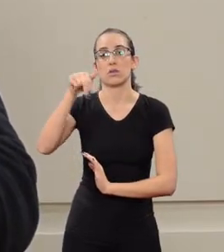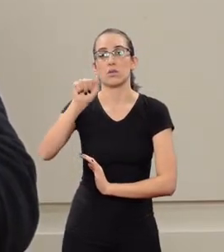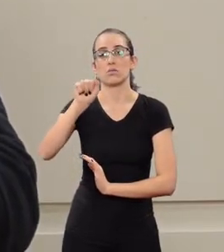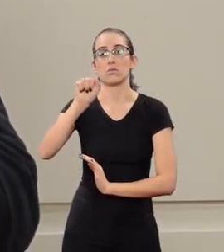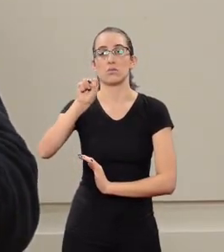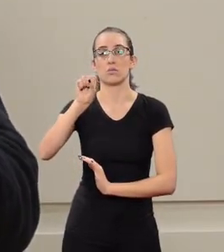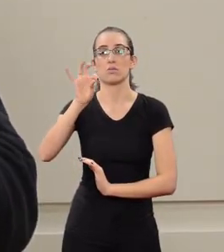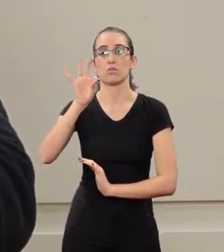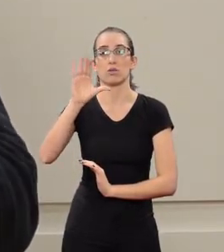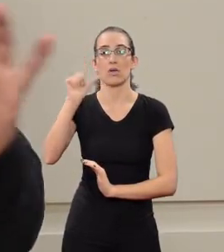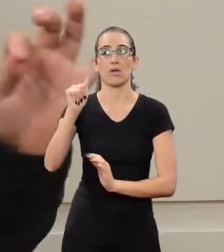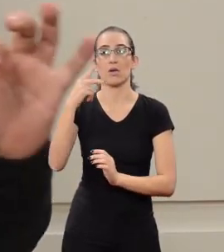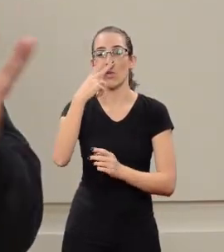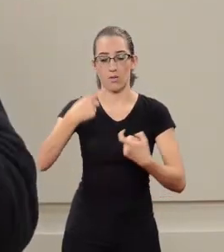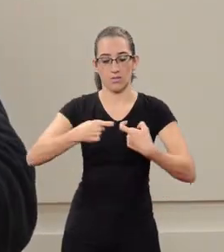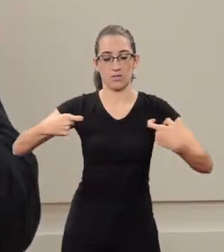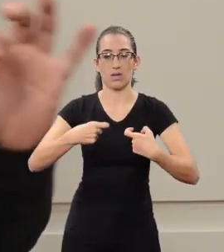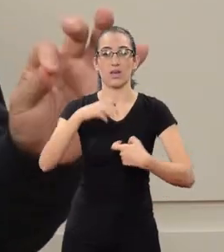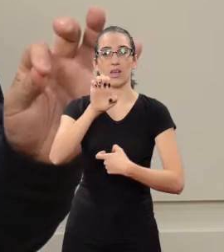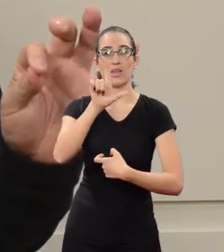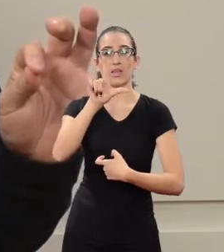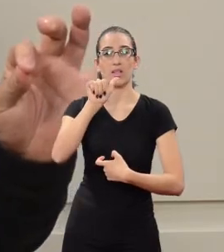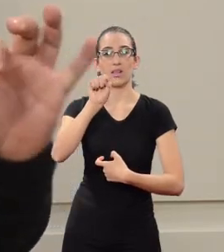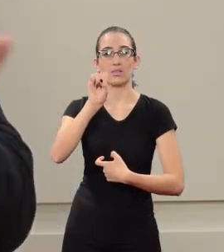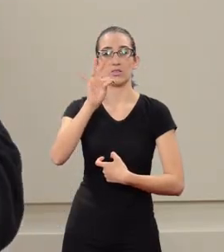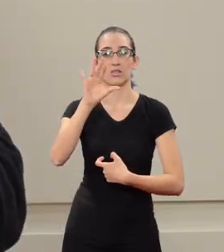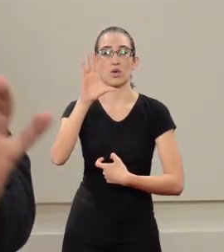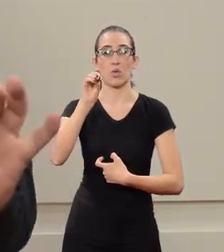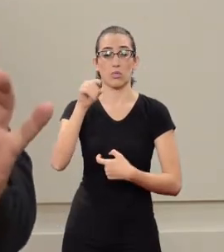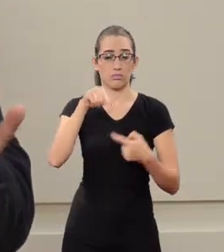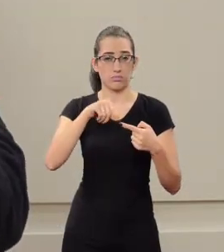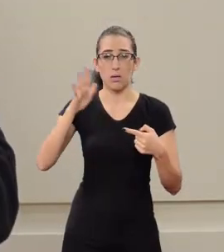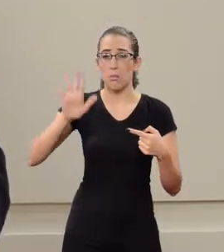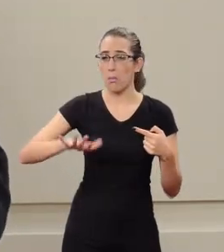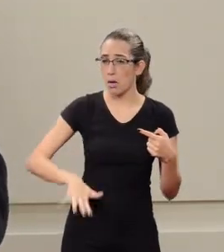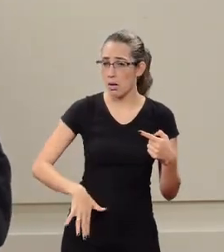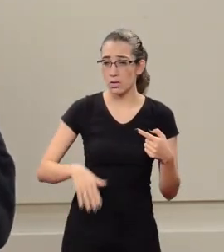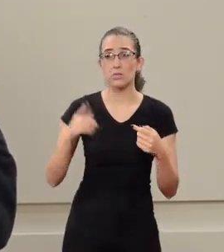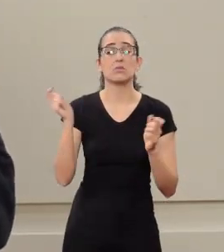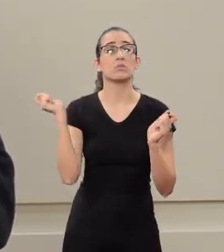with those rubber straps which is something cheap and solved the problem.